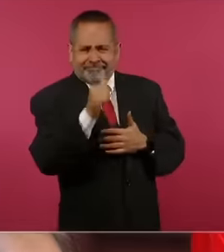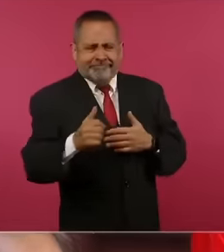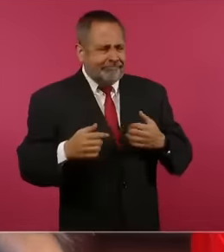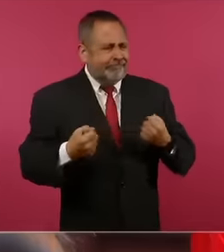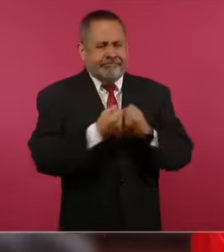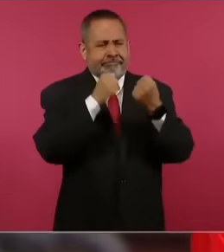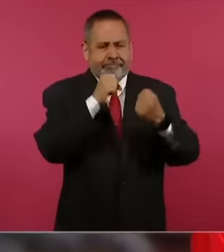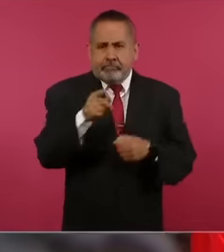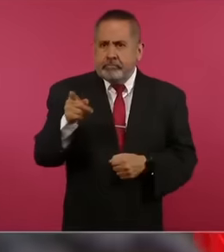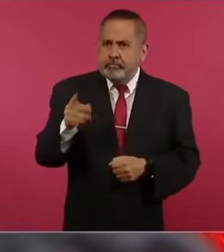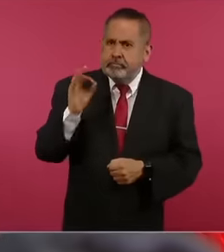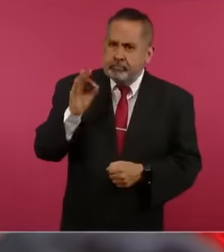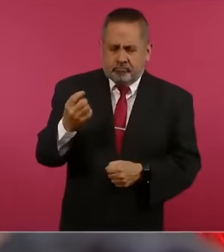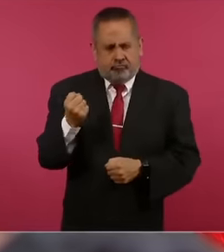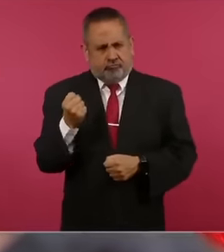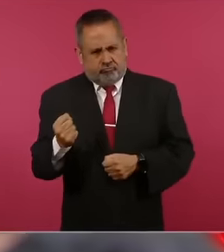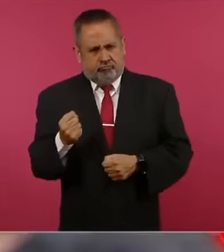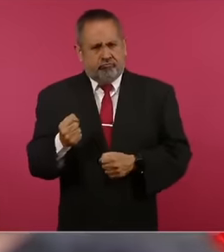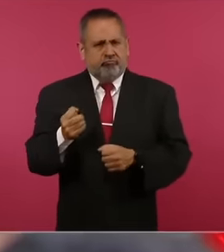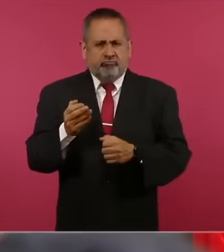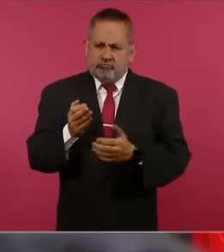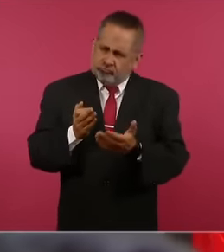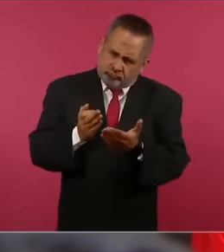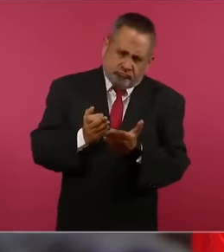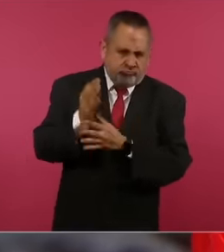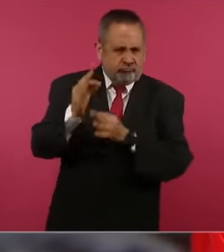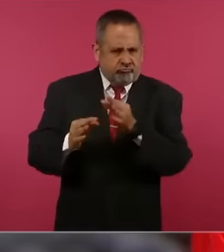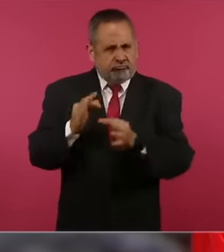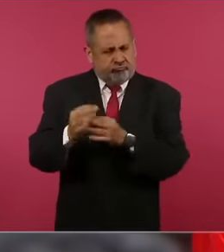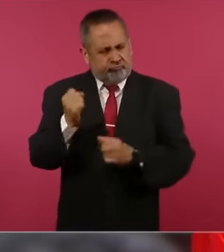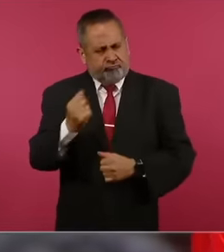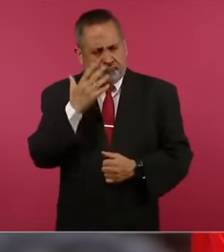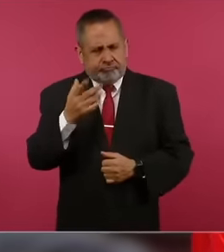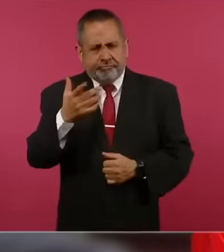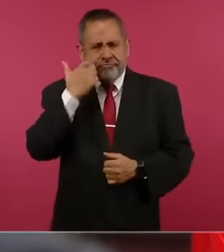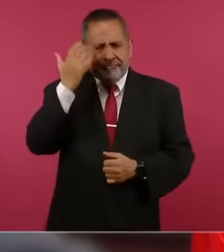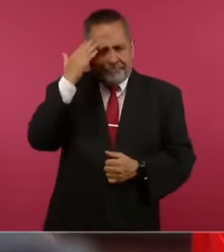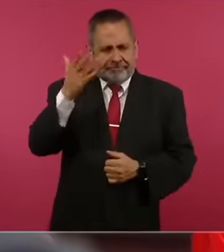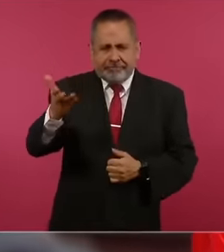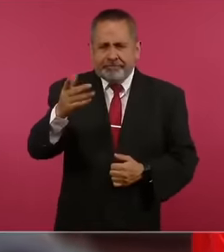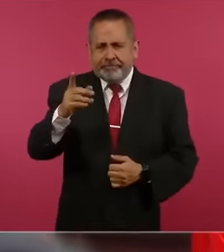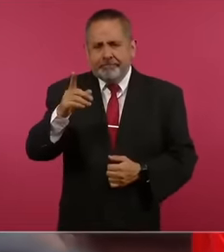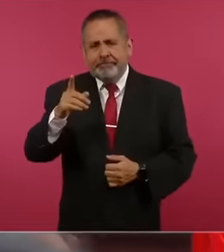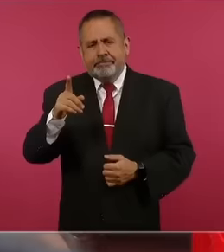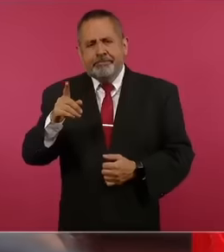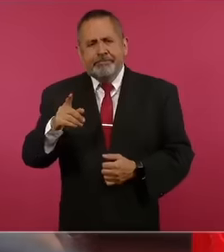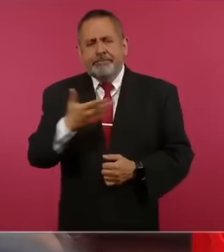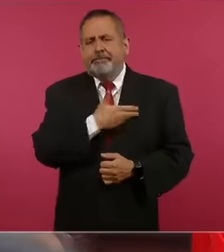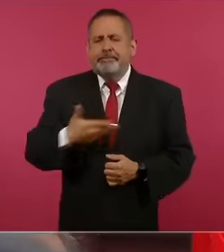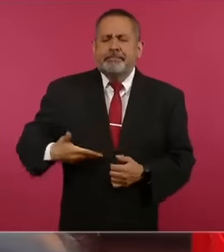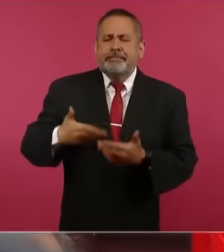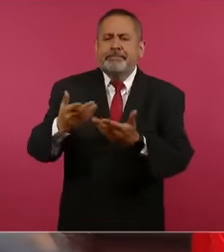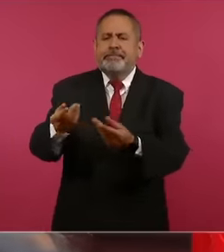but with a strong hand and a hard hand, then Mr. President we want to take